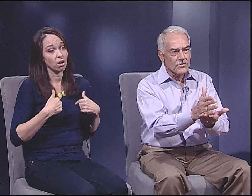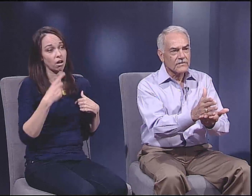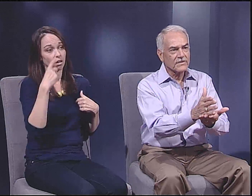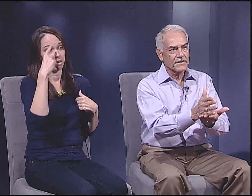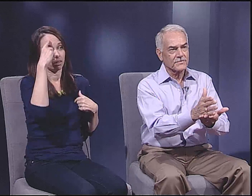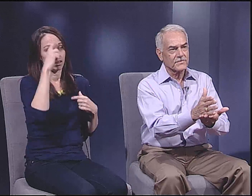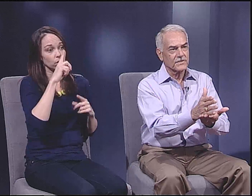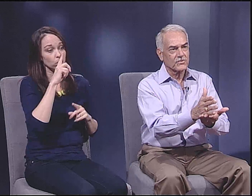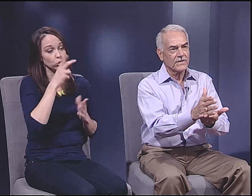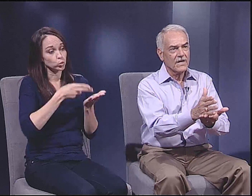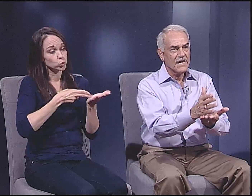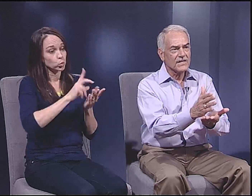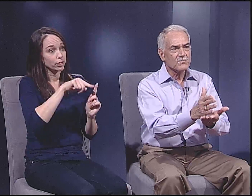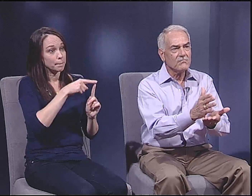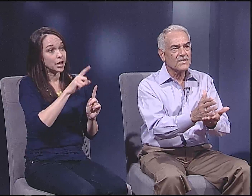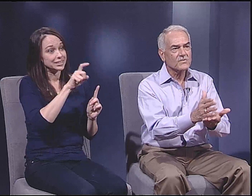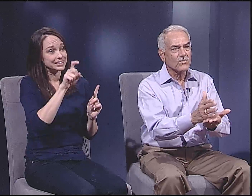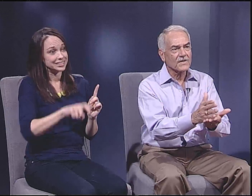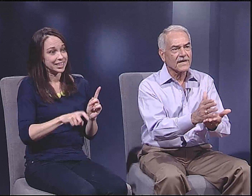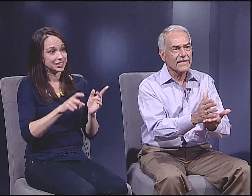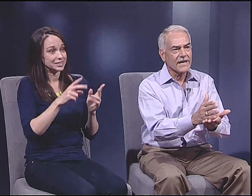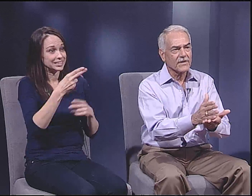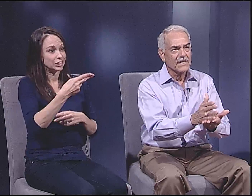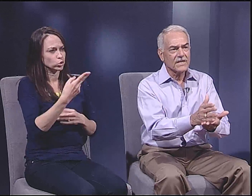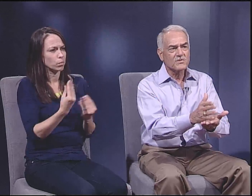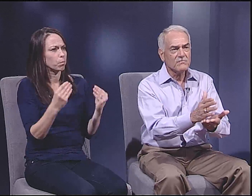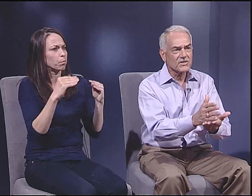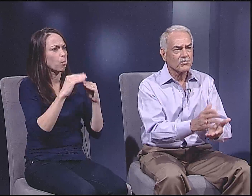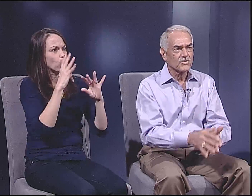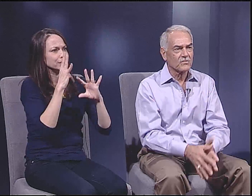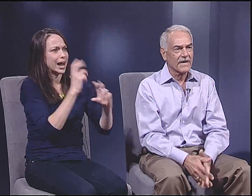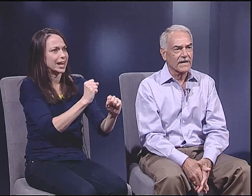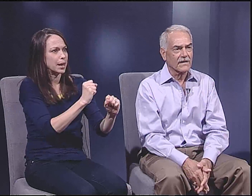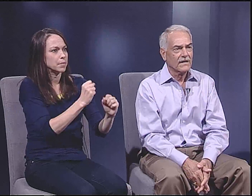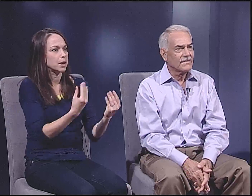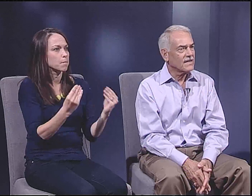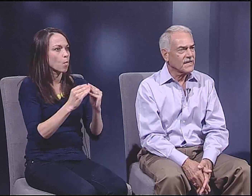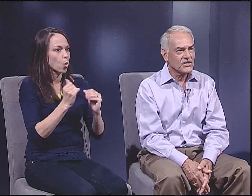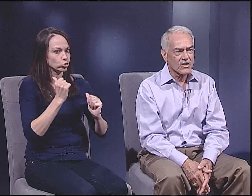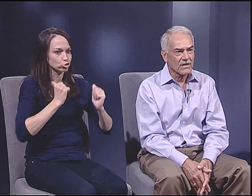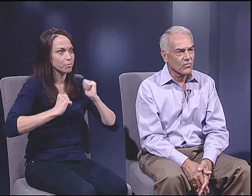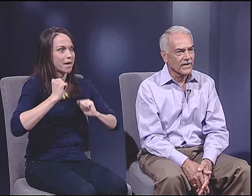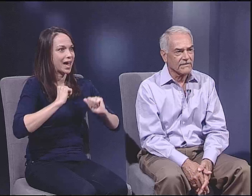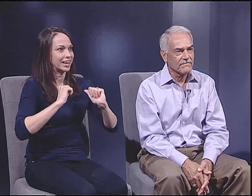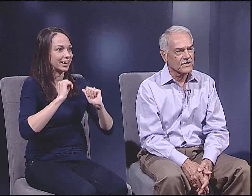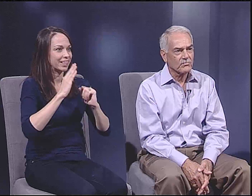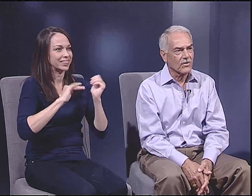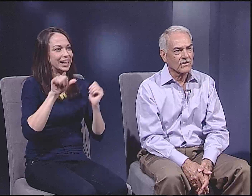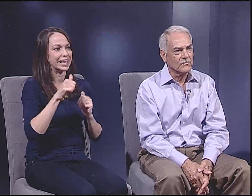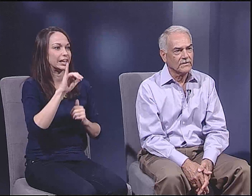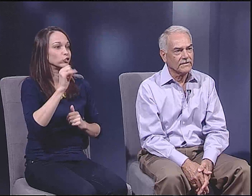I think that the truth of Texas history is much more dynamic. It's much more dramatic,